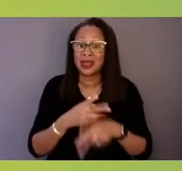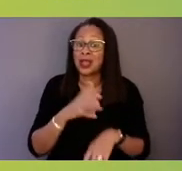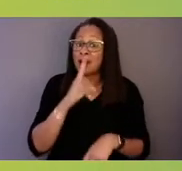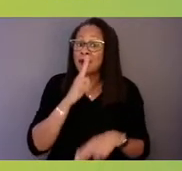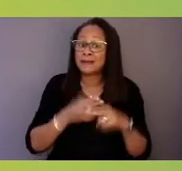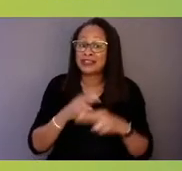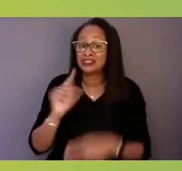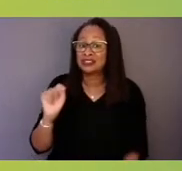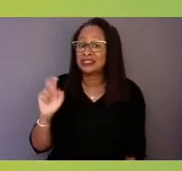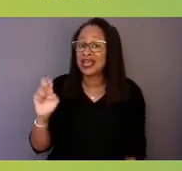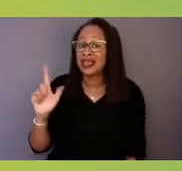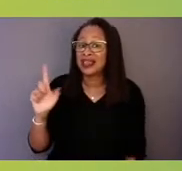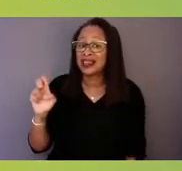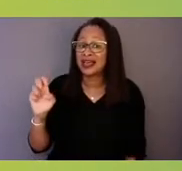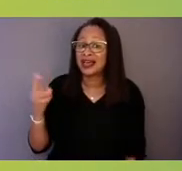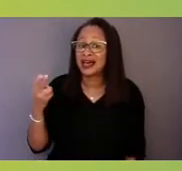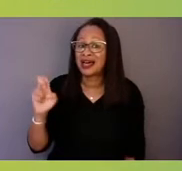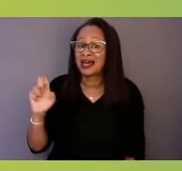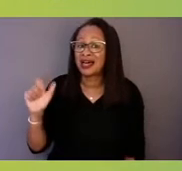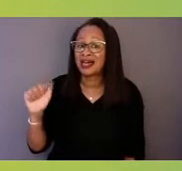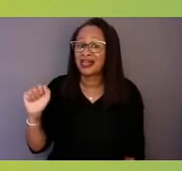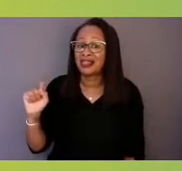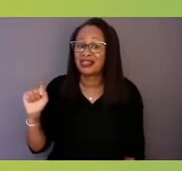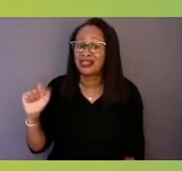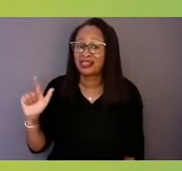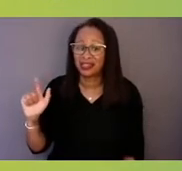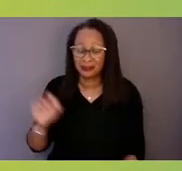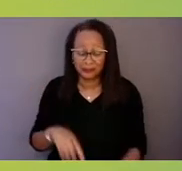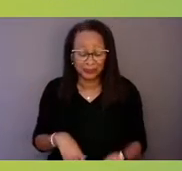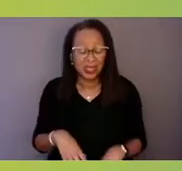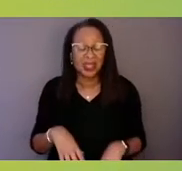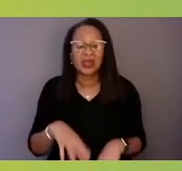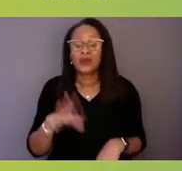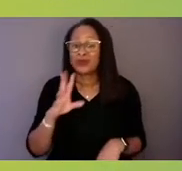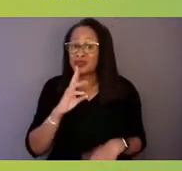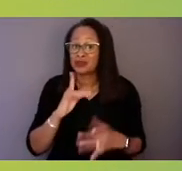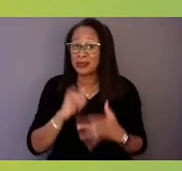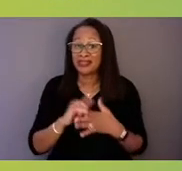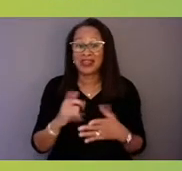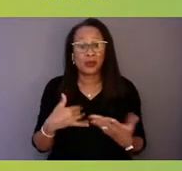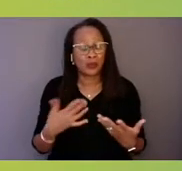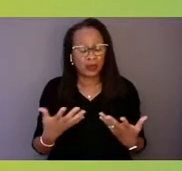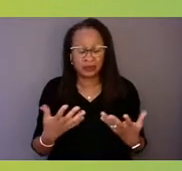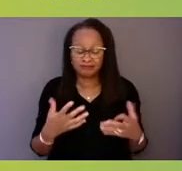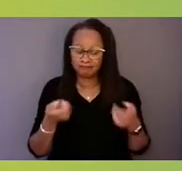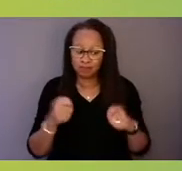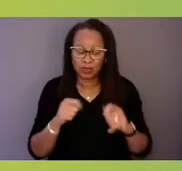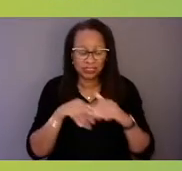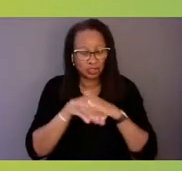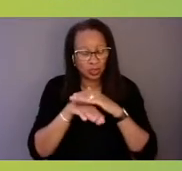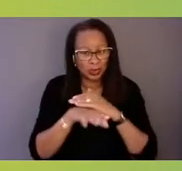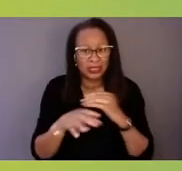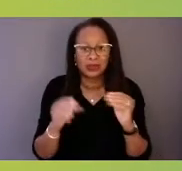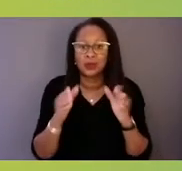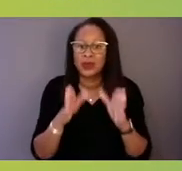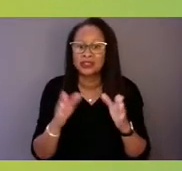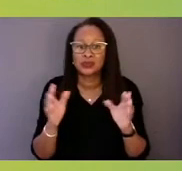and this is something that the president's called for as well. We are leaning in in ways that we can encourage and do more to create a federal framework